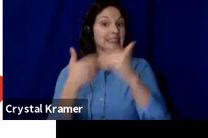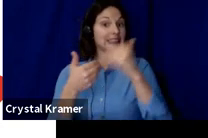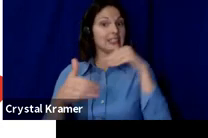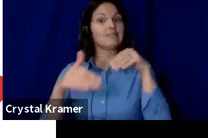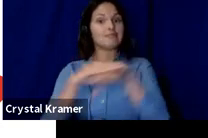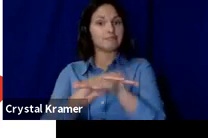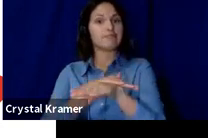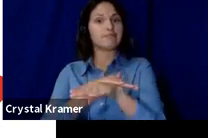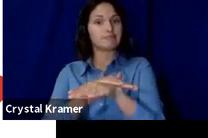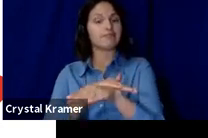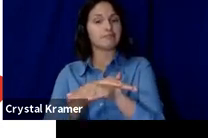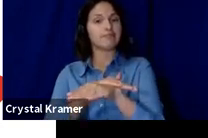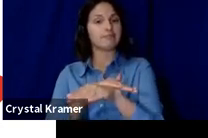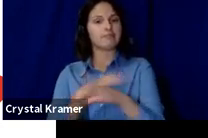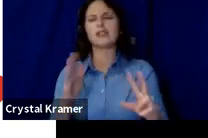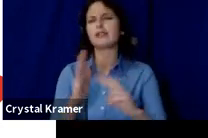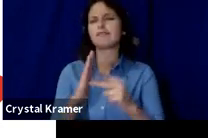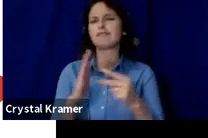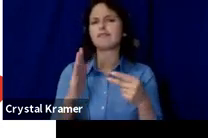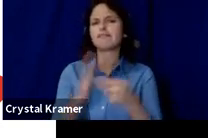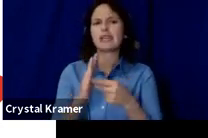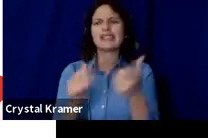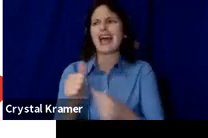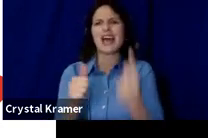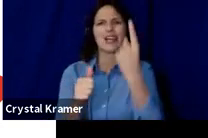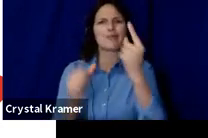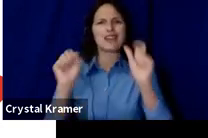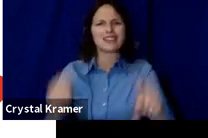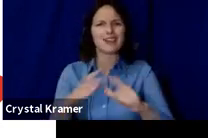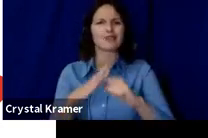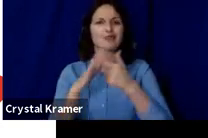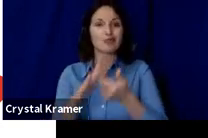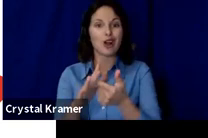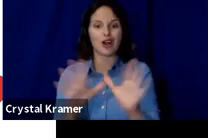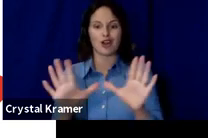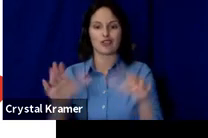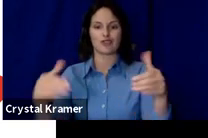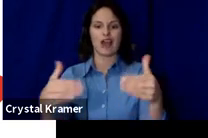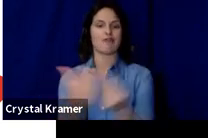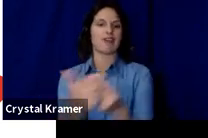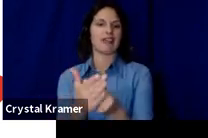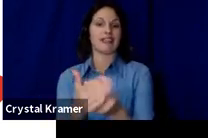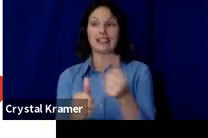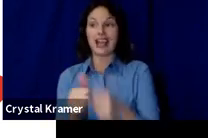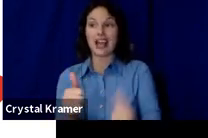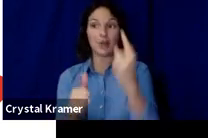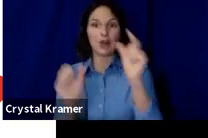By that it means, anybody can start crowdfunding. Anybody can activate their network.